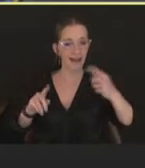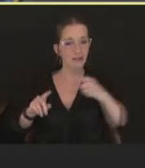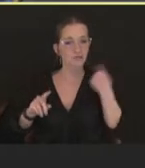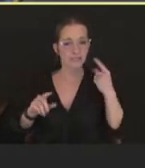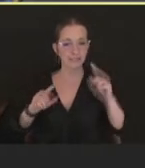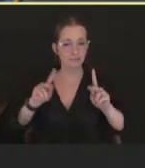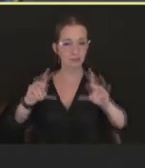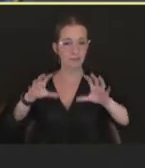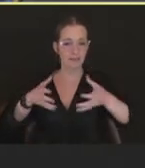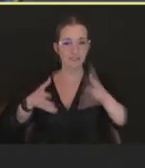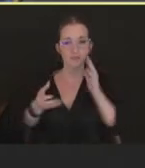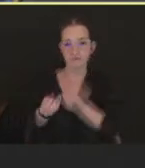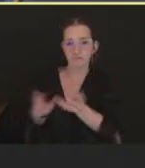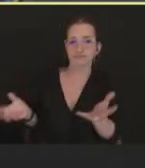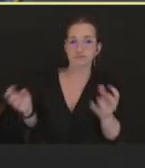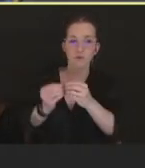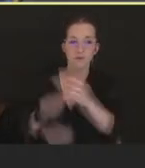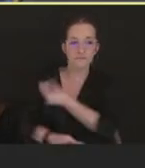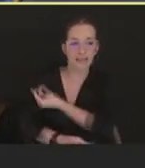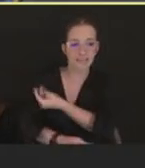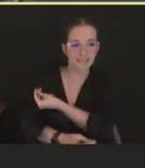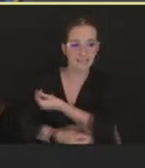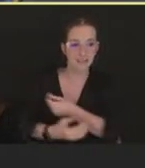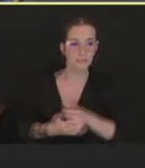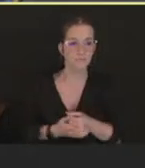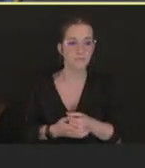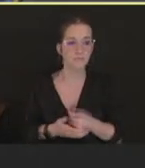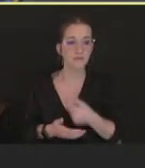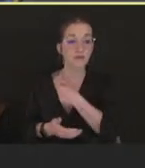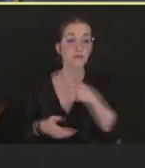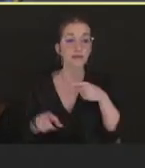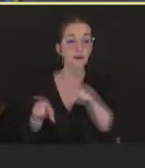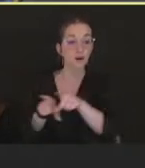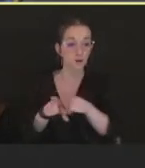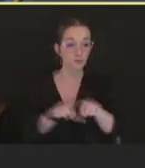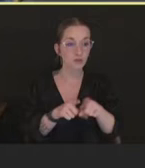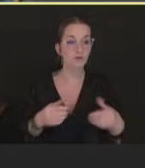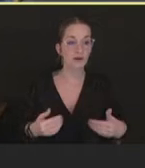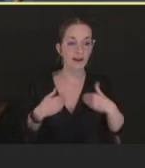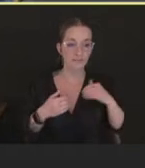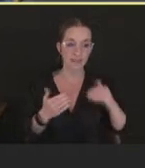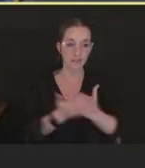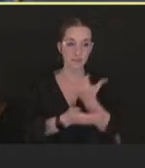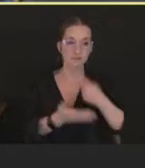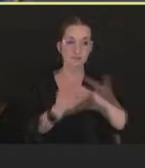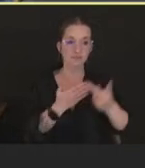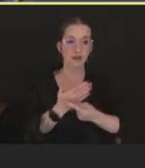support populations at elevated risk of monkeypox, but who may face barriers in